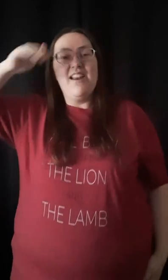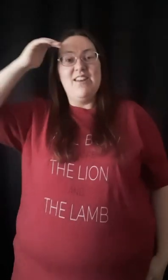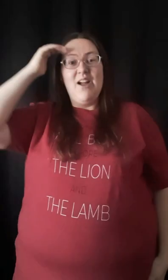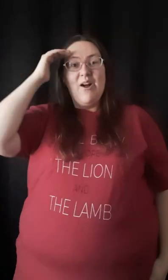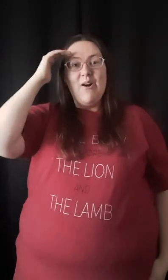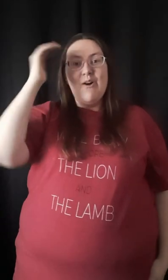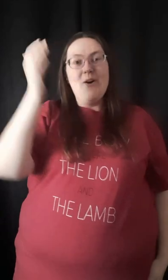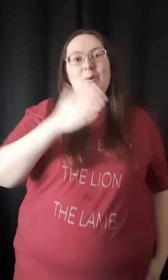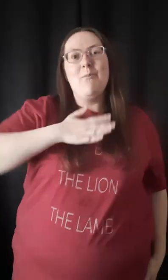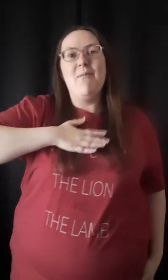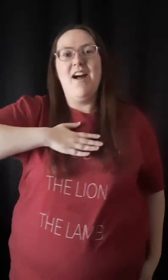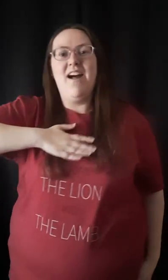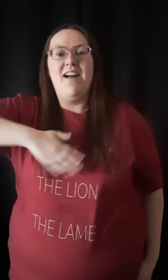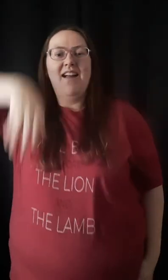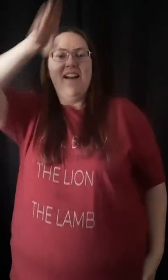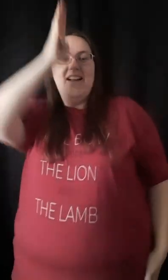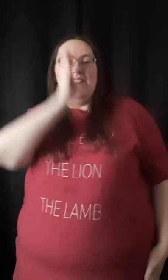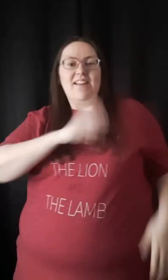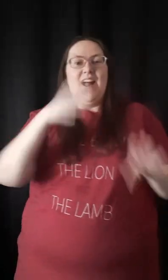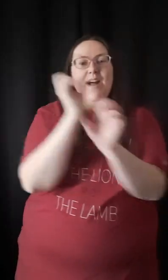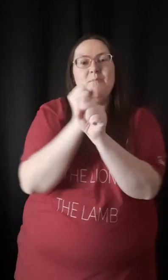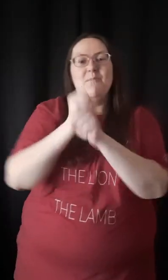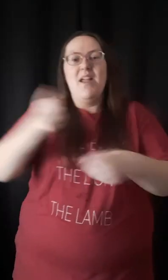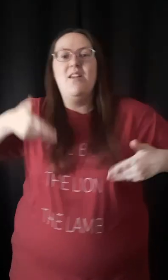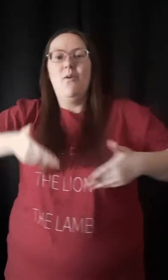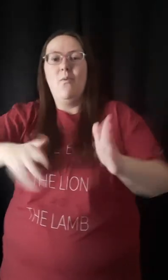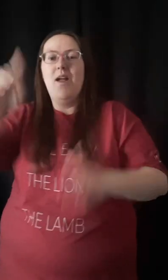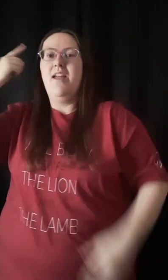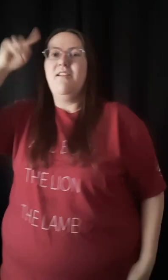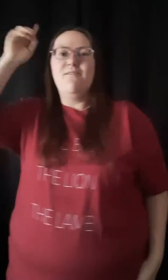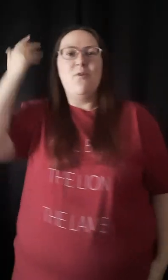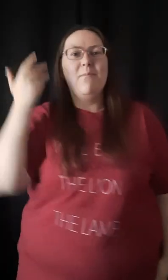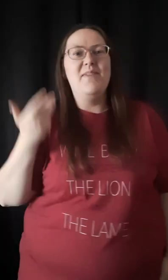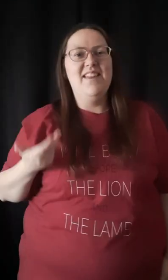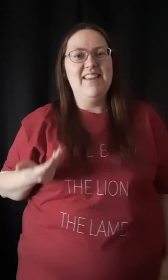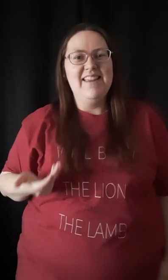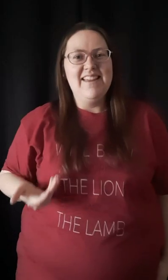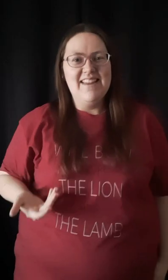And I know my God made a way for me